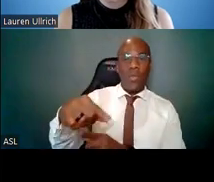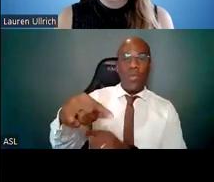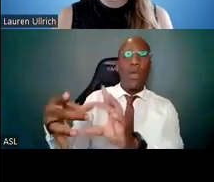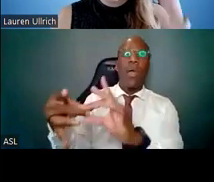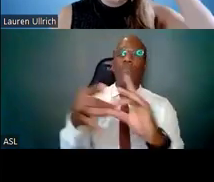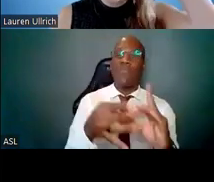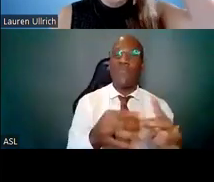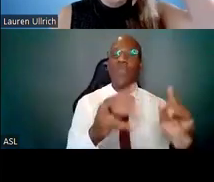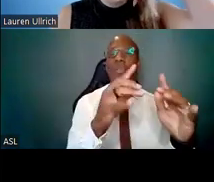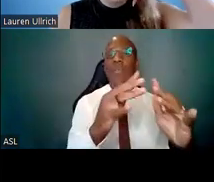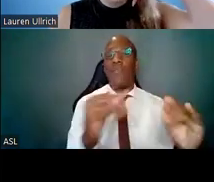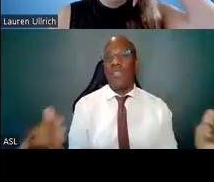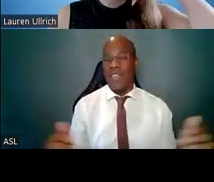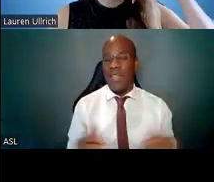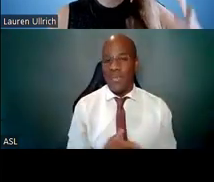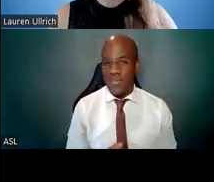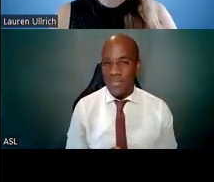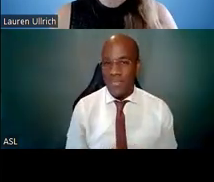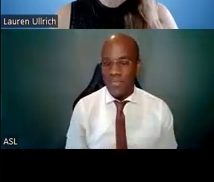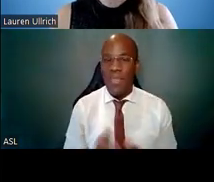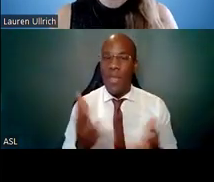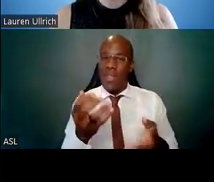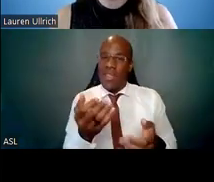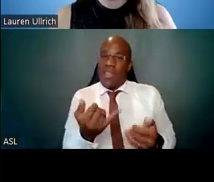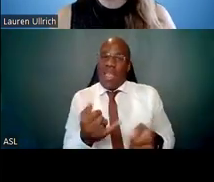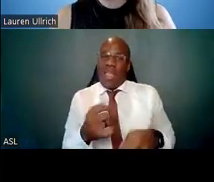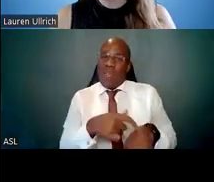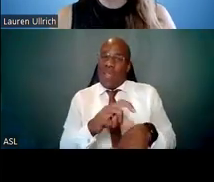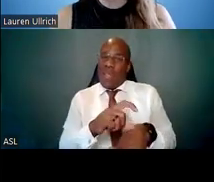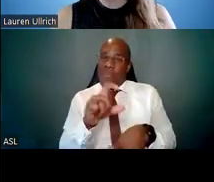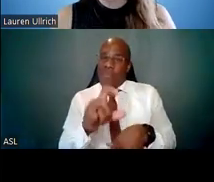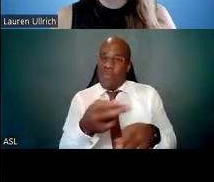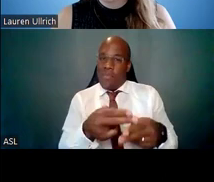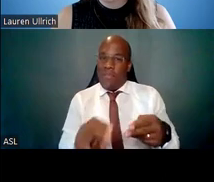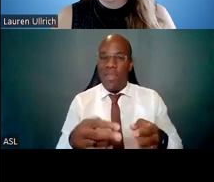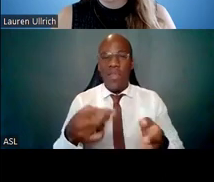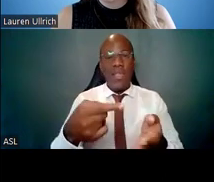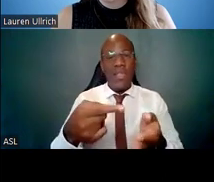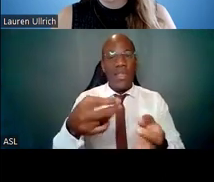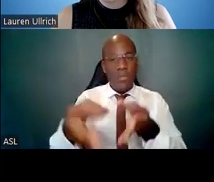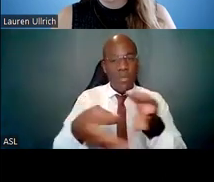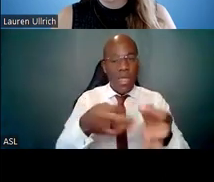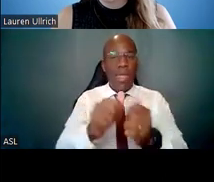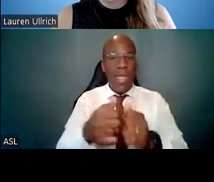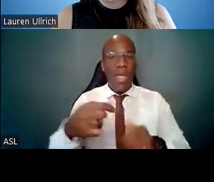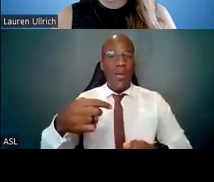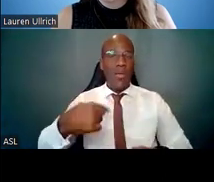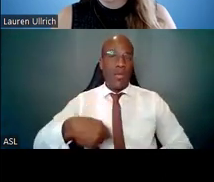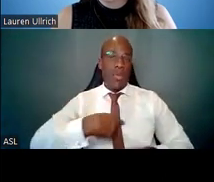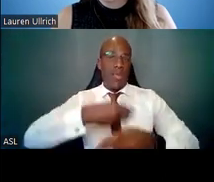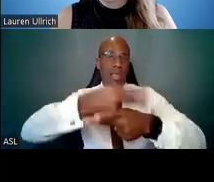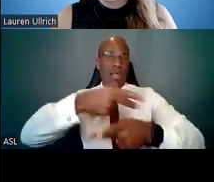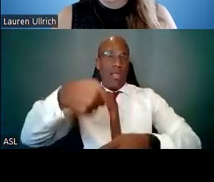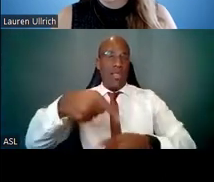So I'd like to take a moment to tell you how this session will be handled. I will start out by giving an overview